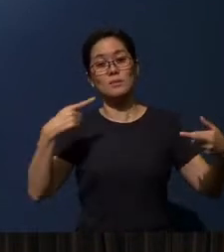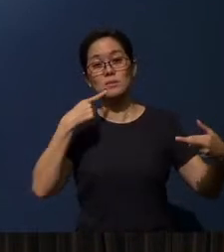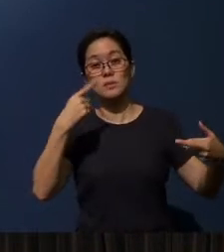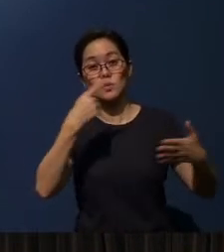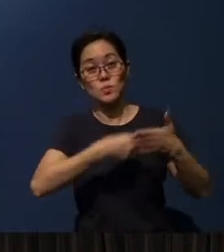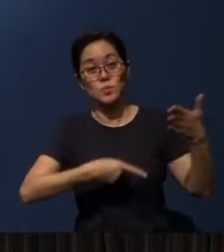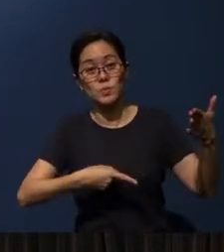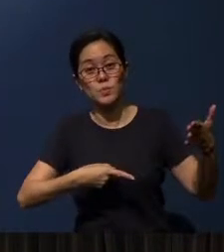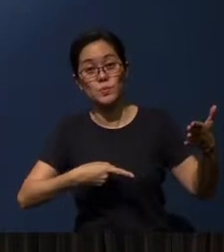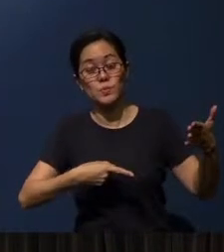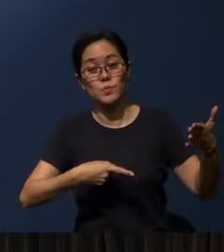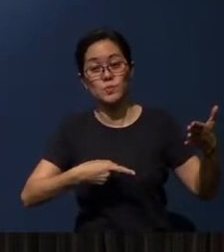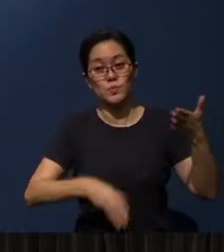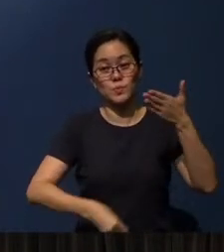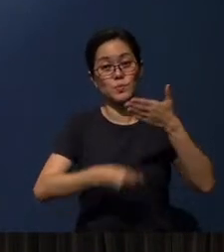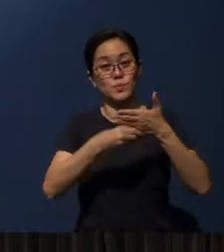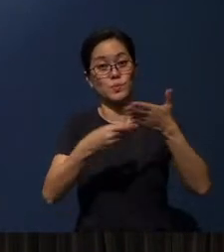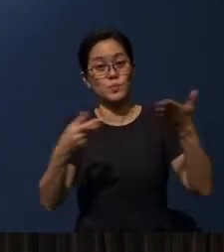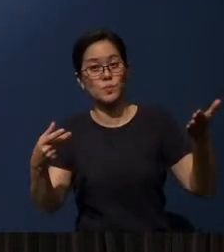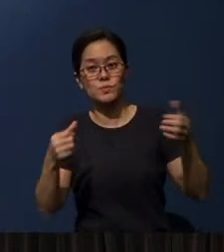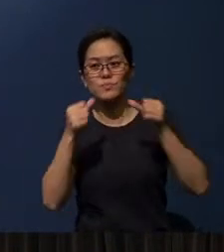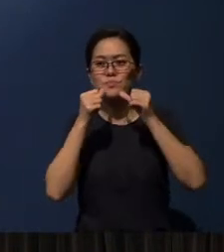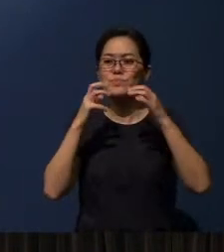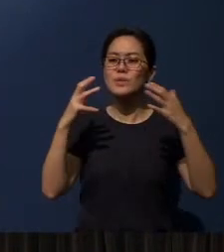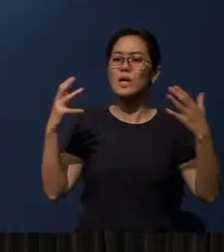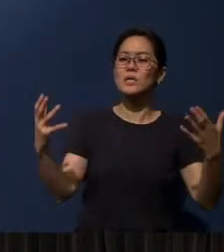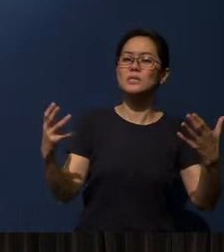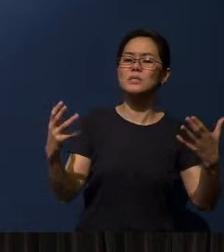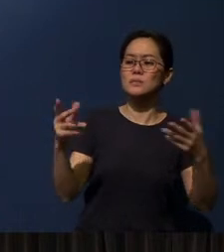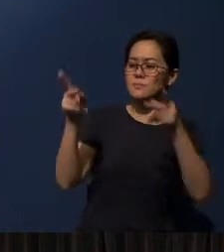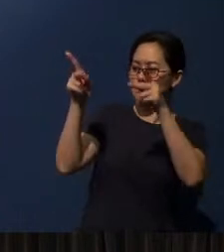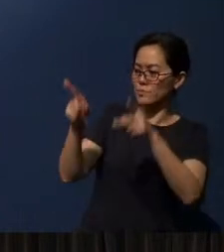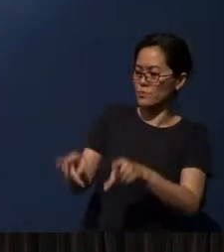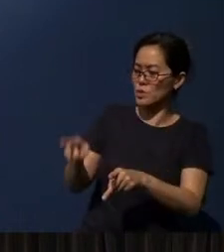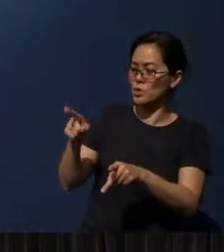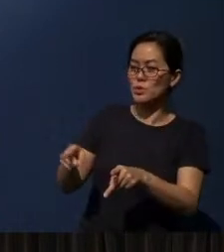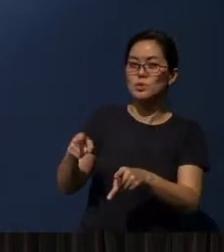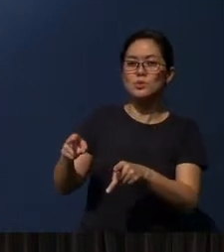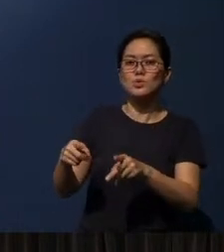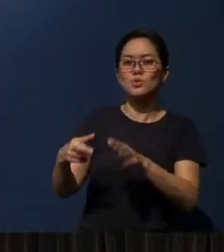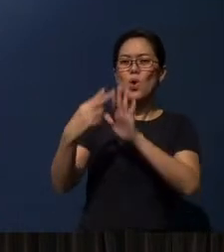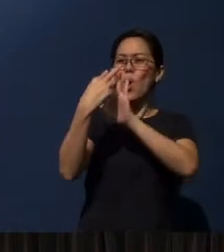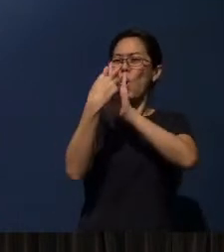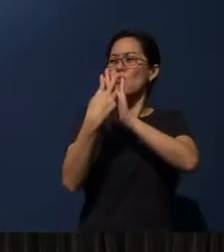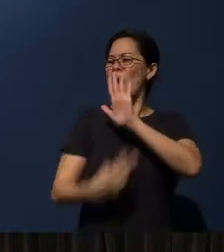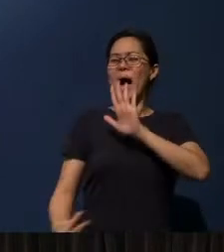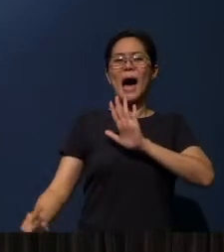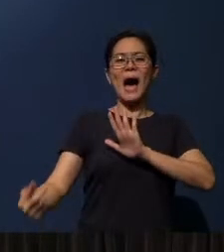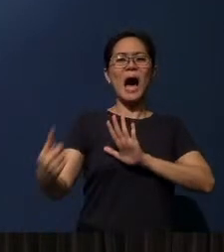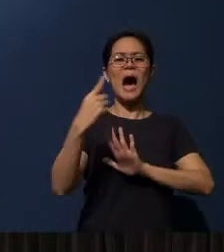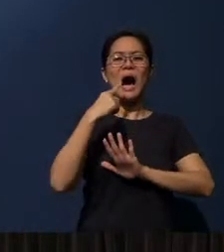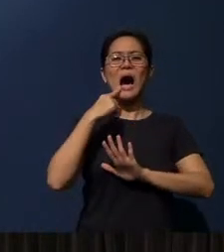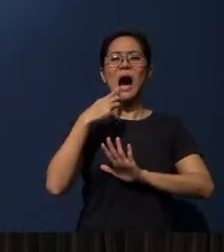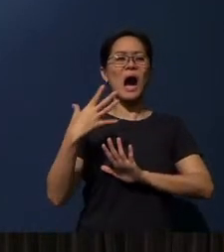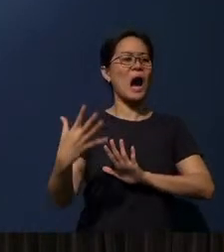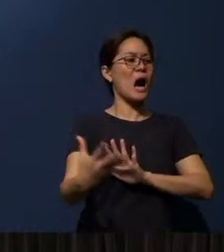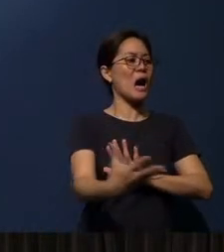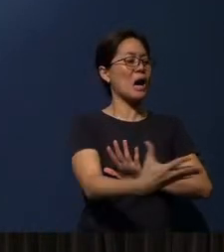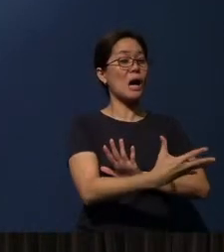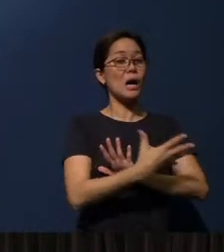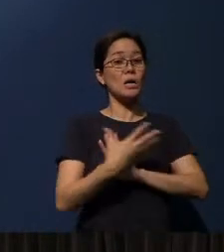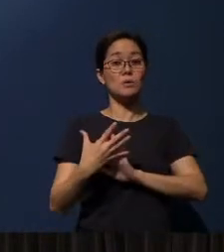You know, it says, “Blessed is the one who reads aloud the words of this prophecy,